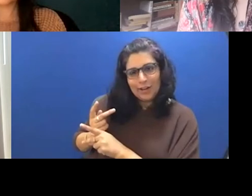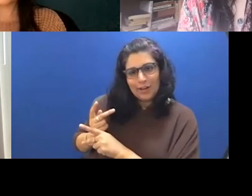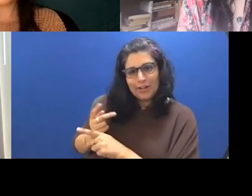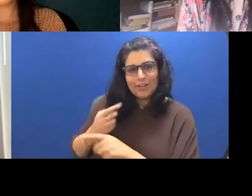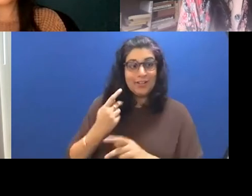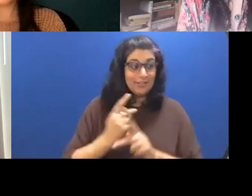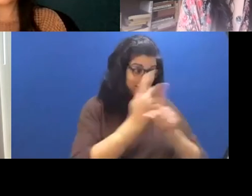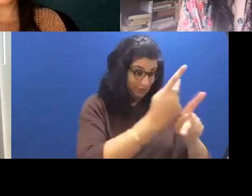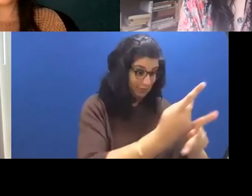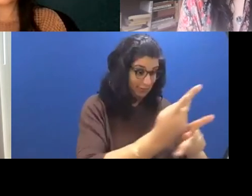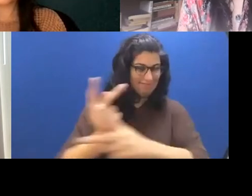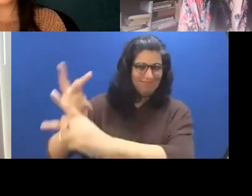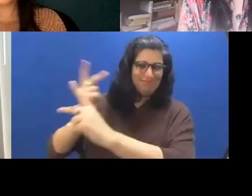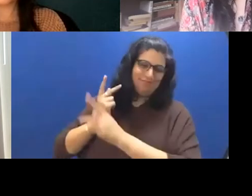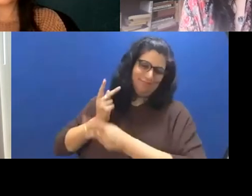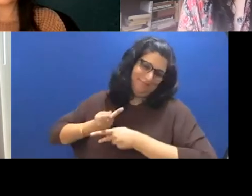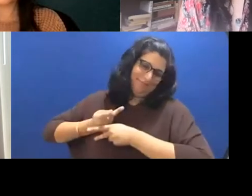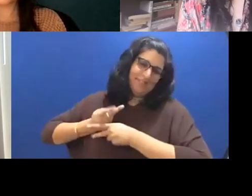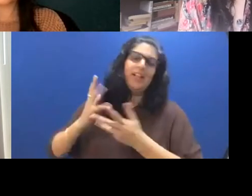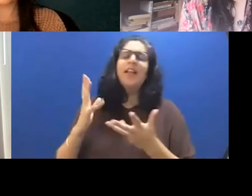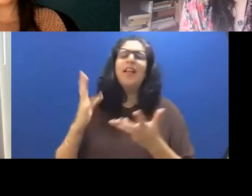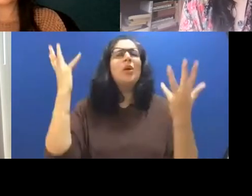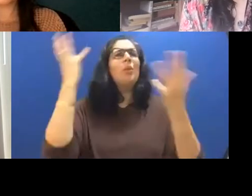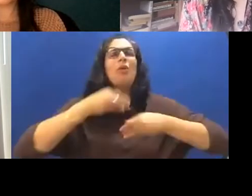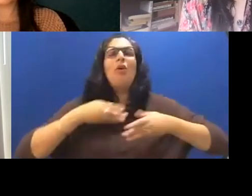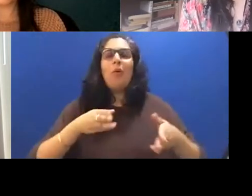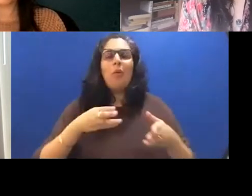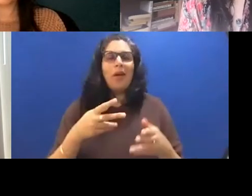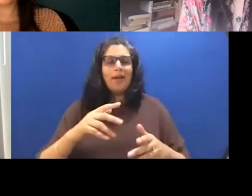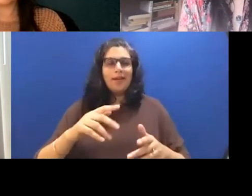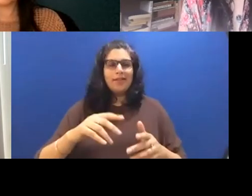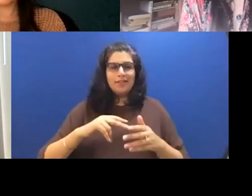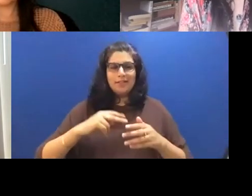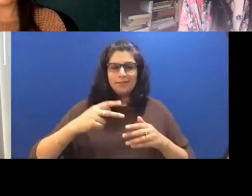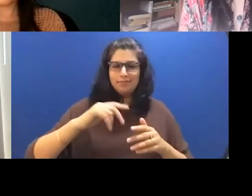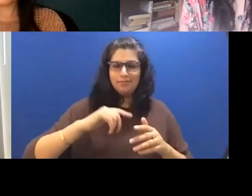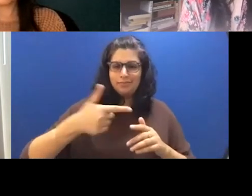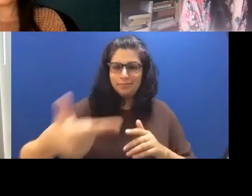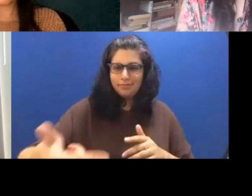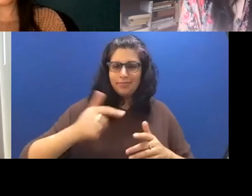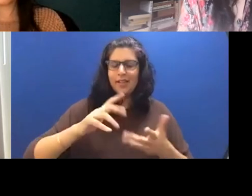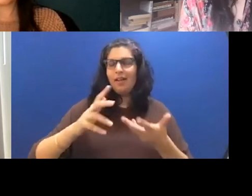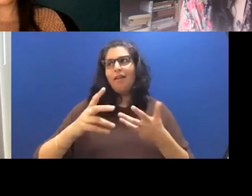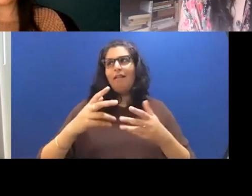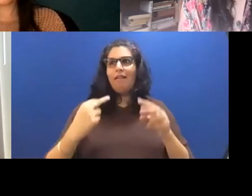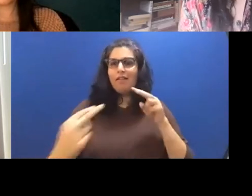in such a beautiful way to pivot us back and forth through time. And to to, I don't know,